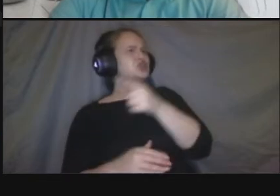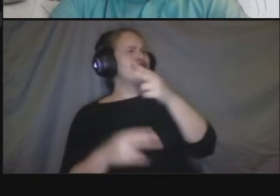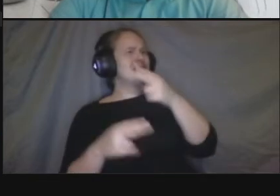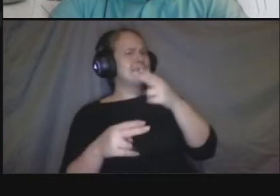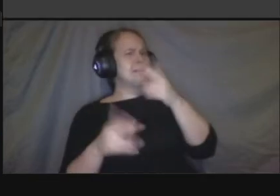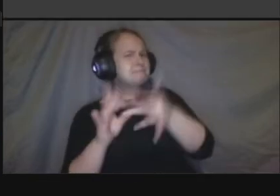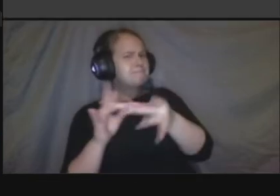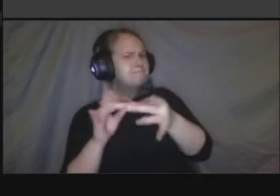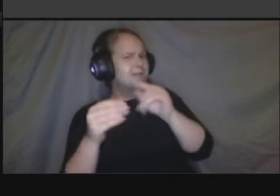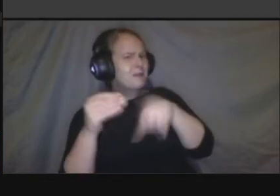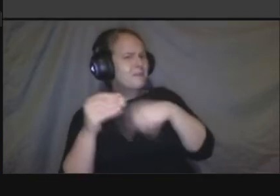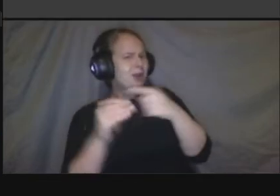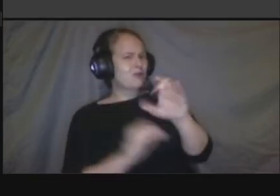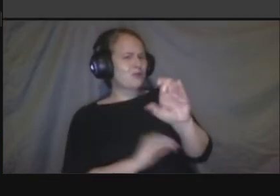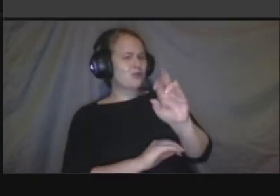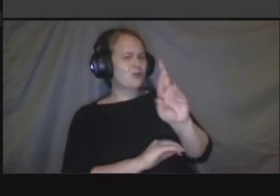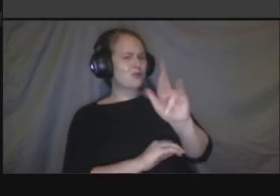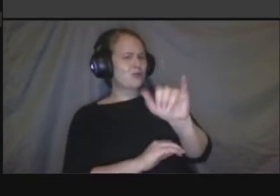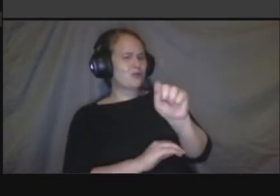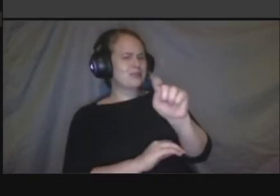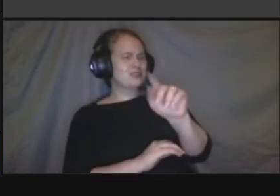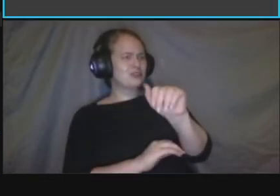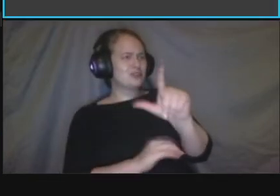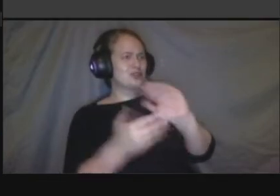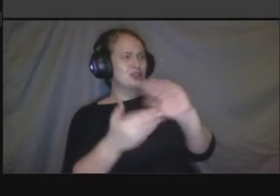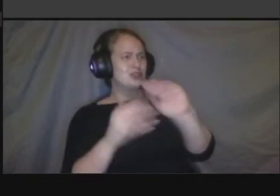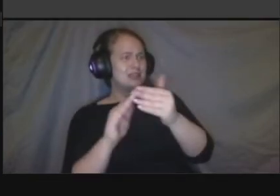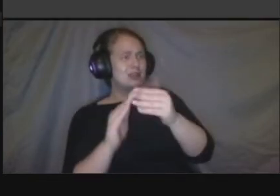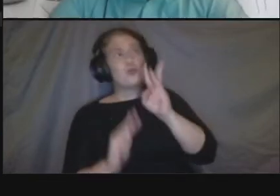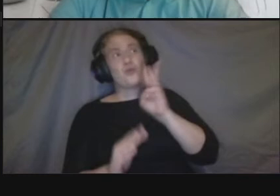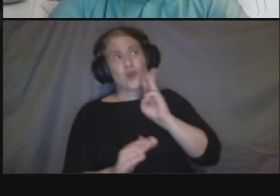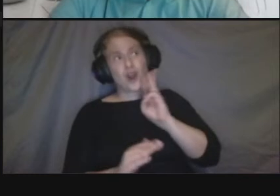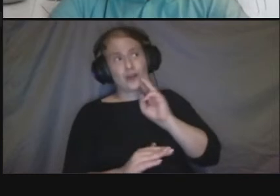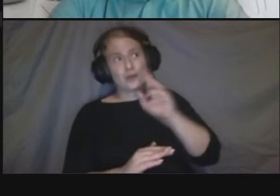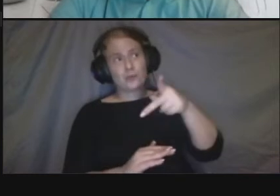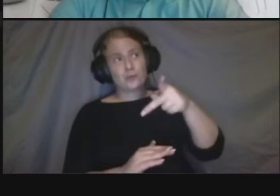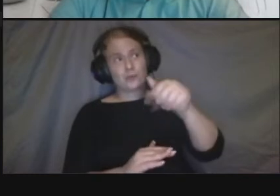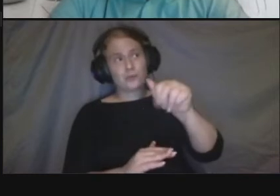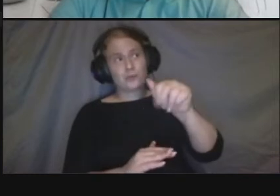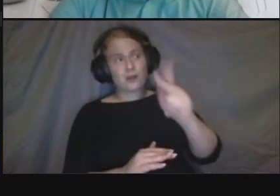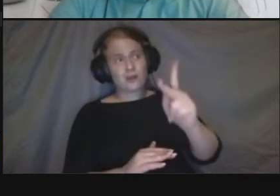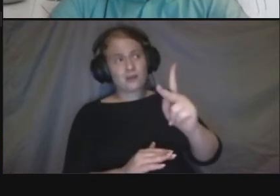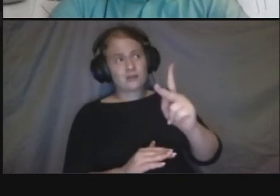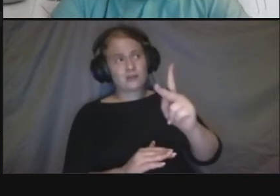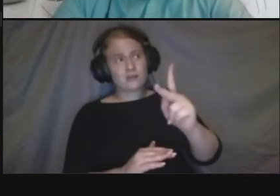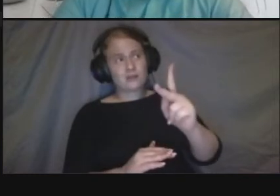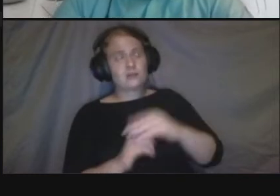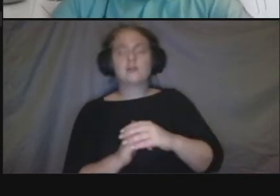um yeah yeah um uh if you wanna um